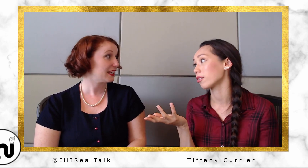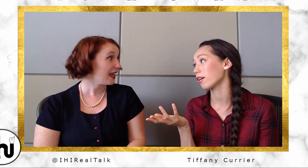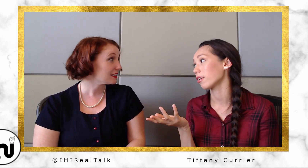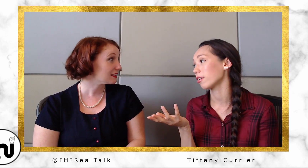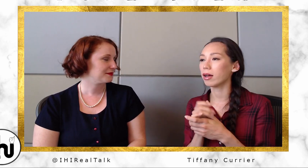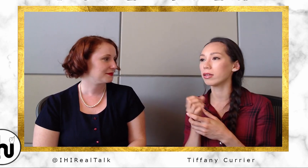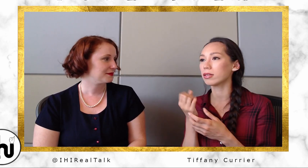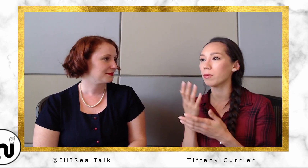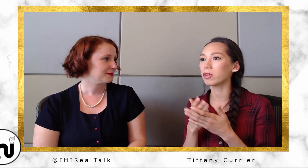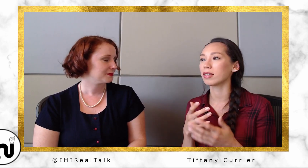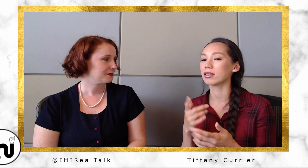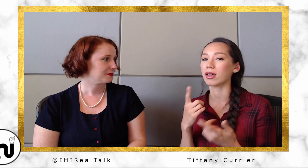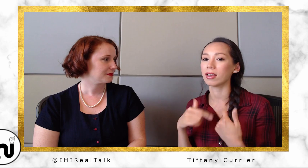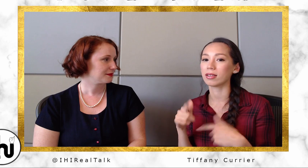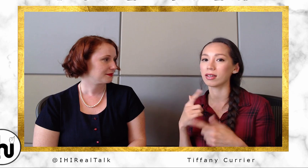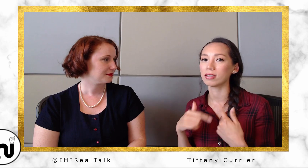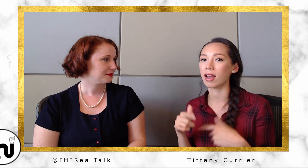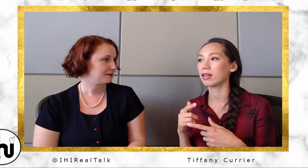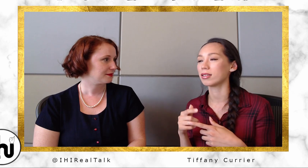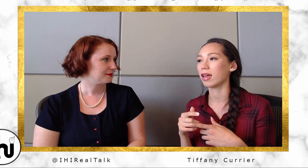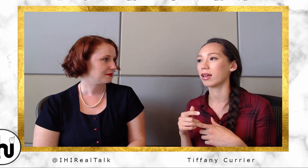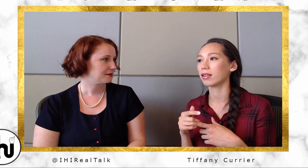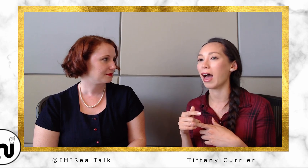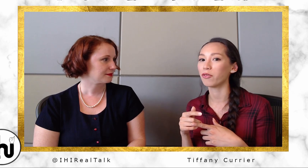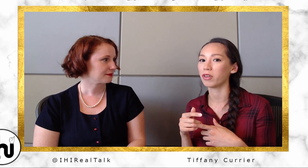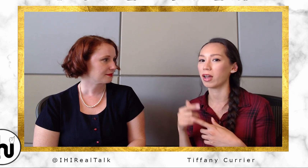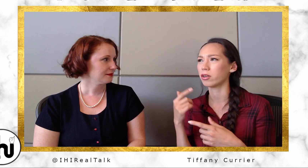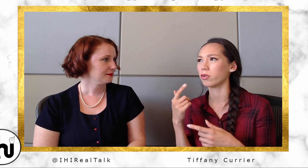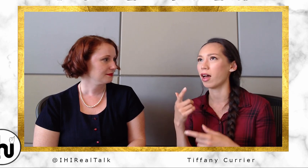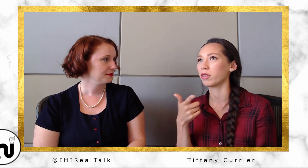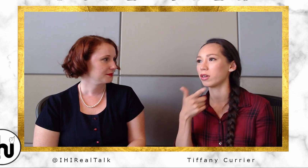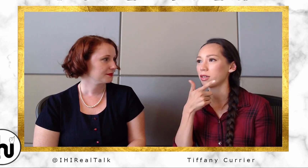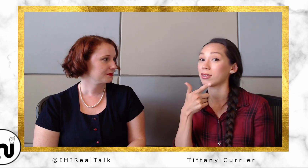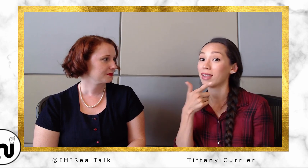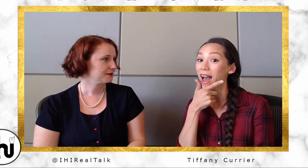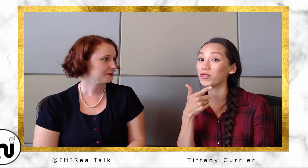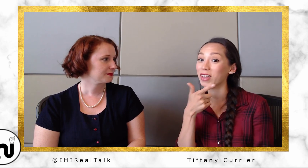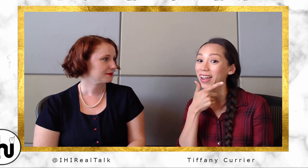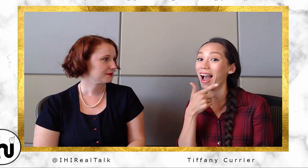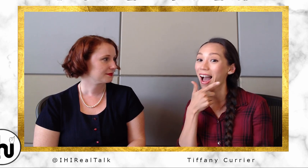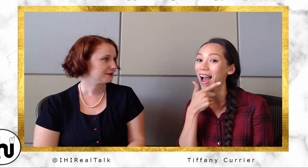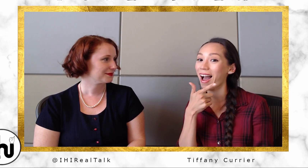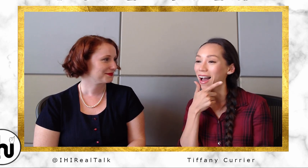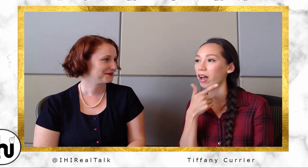Desirée: Yes! Tiffany: Some of the signs they sign, like "laughing," I know, "laughing." looks like LAUGHING + HAHAHAHA.